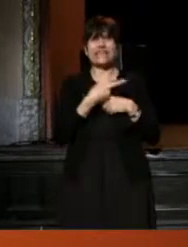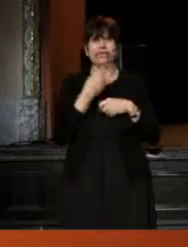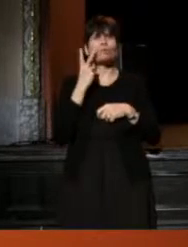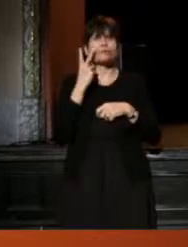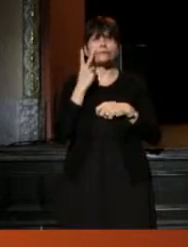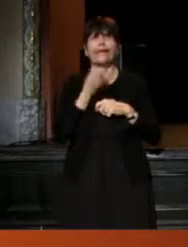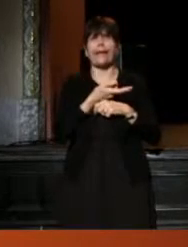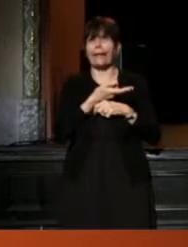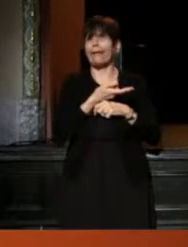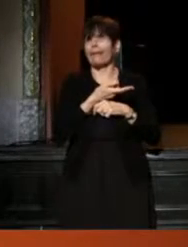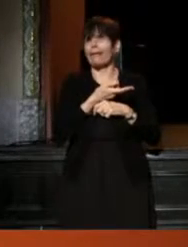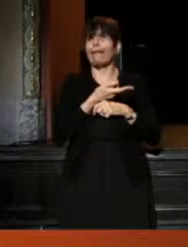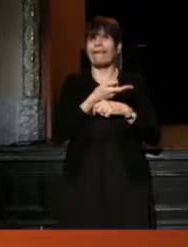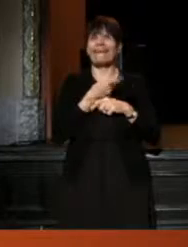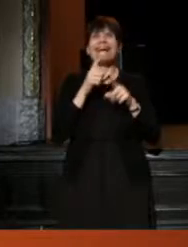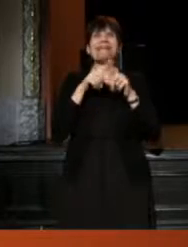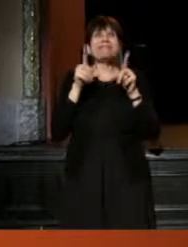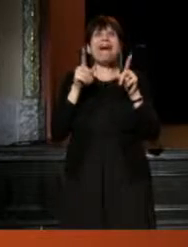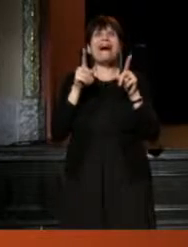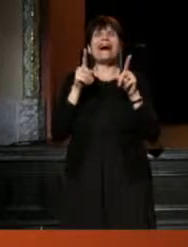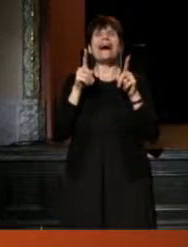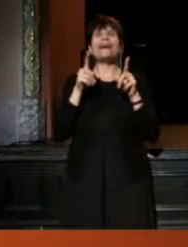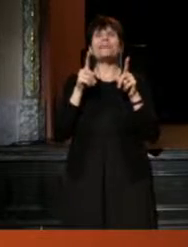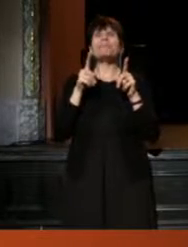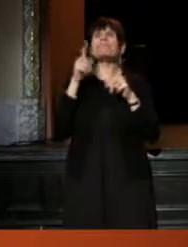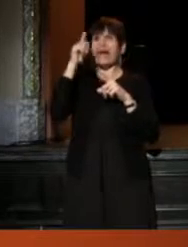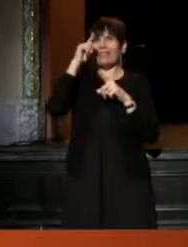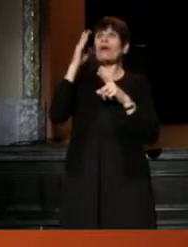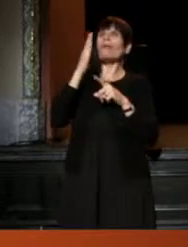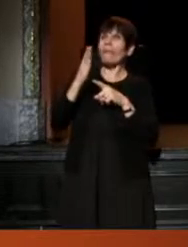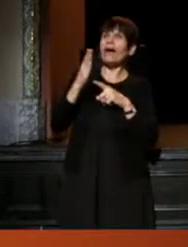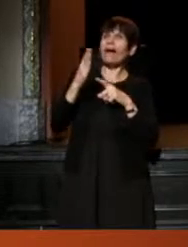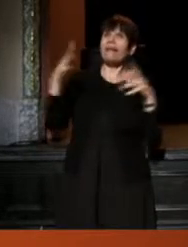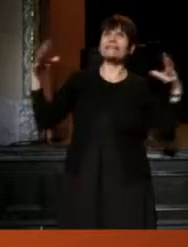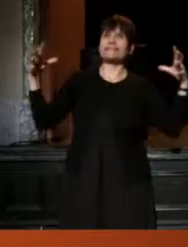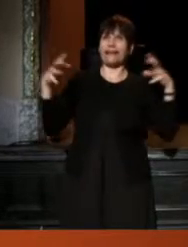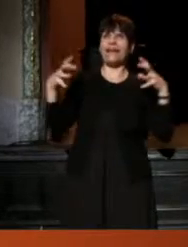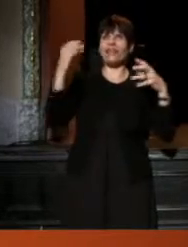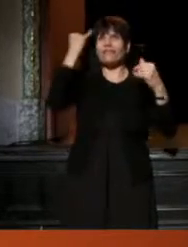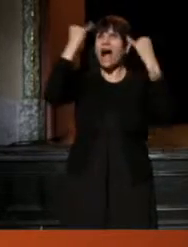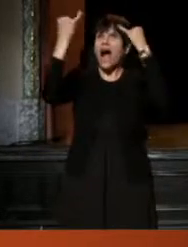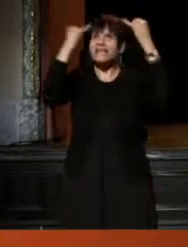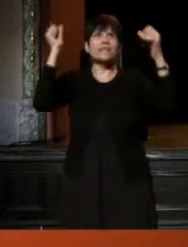but I think it will bring together a lot of the ideas and things